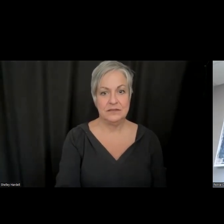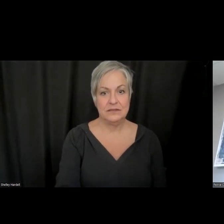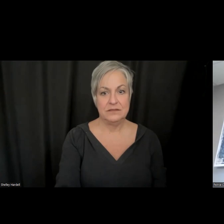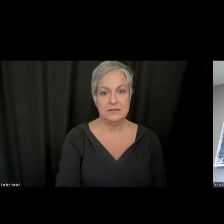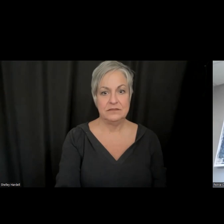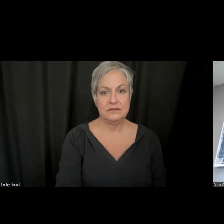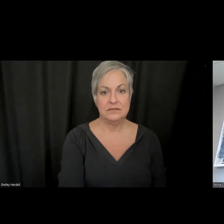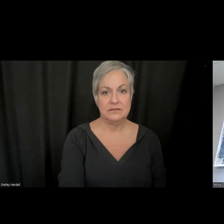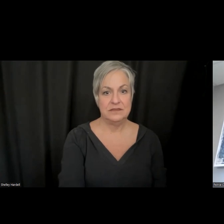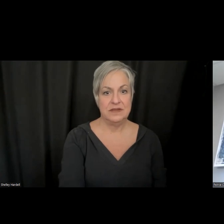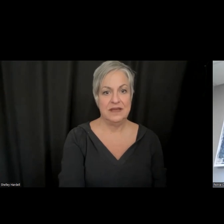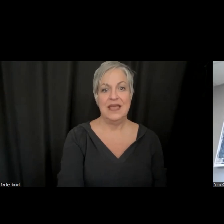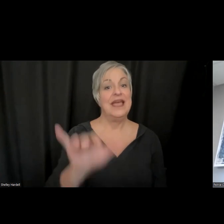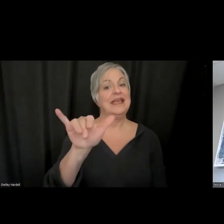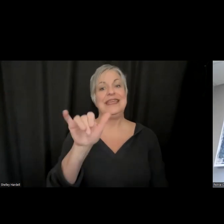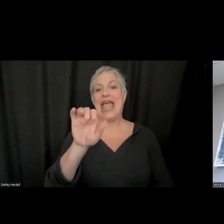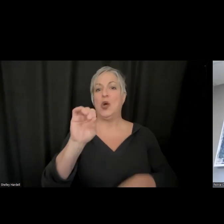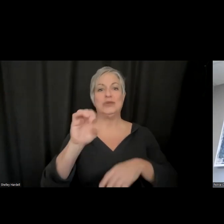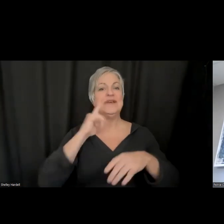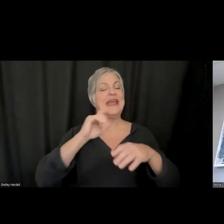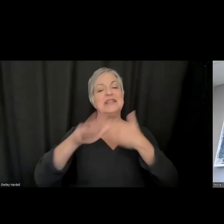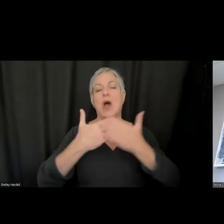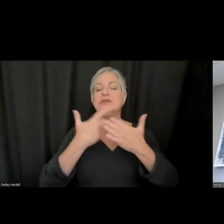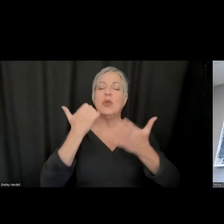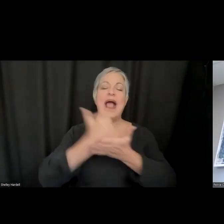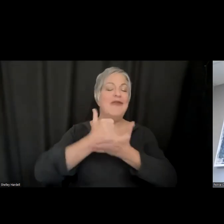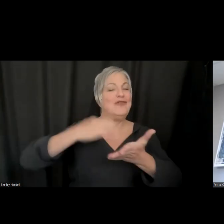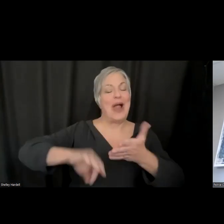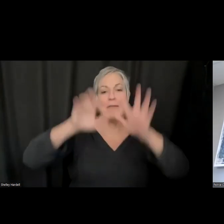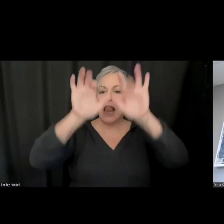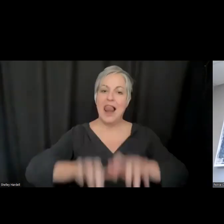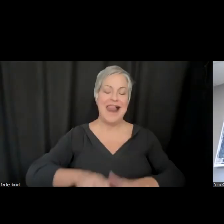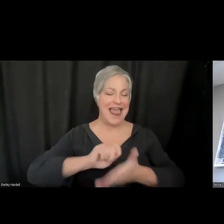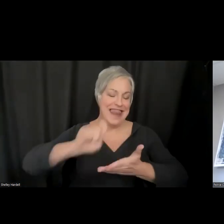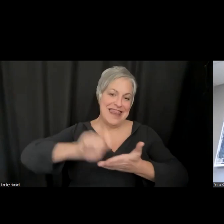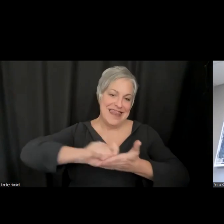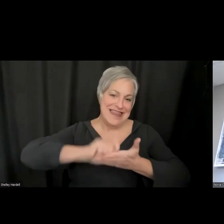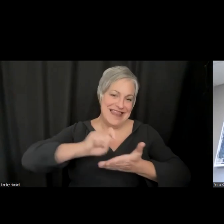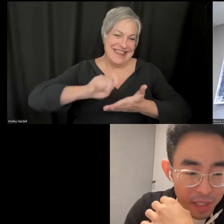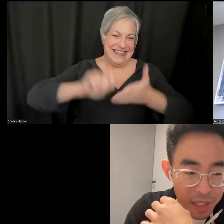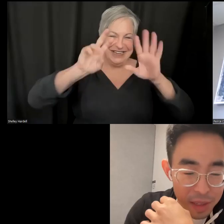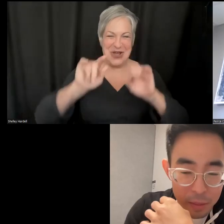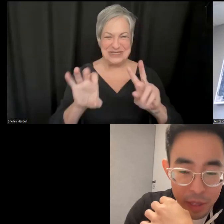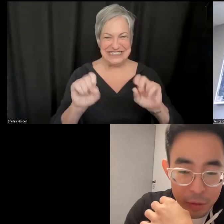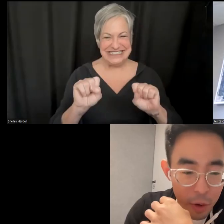helpful, I'm taking many pages of notes here, I would forward